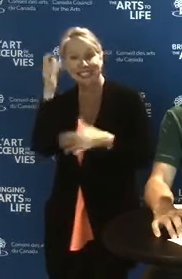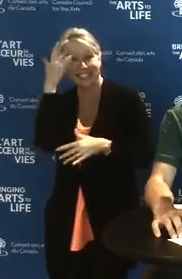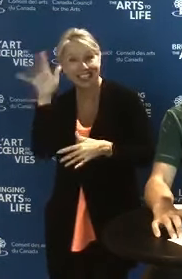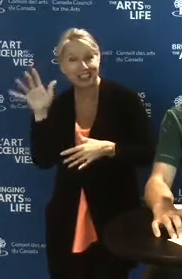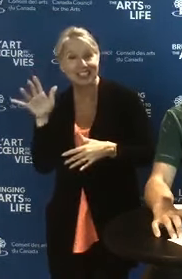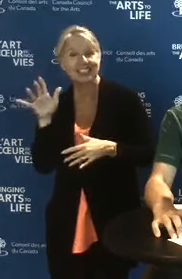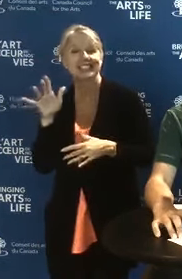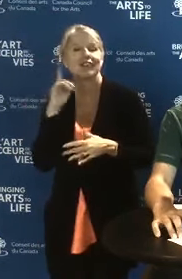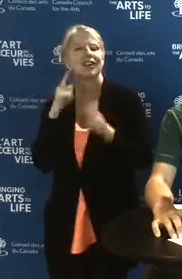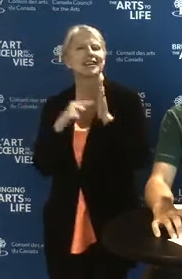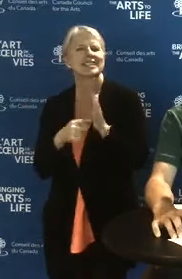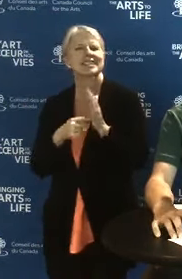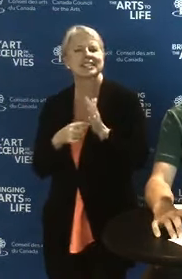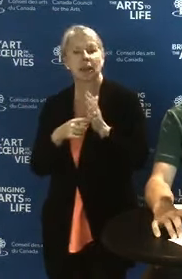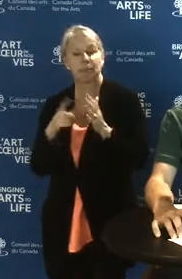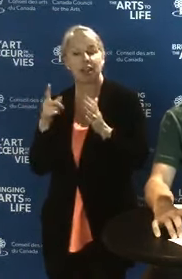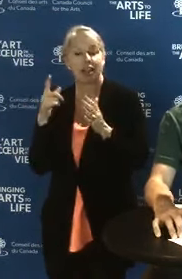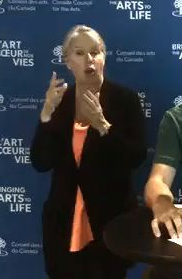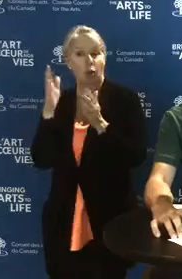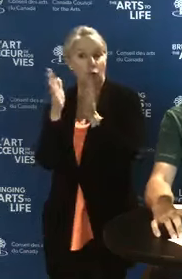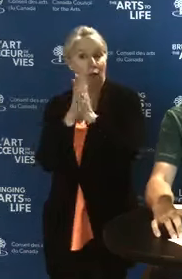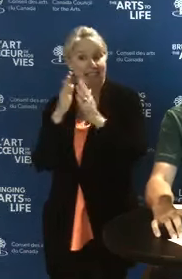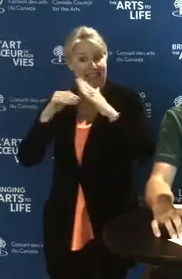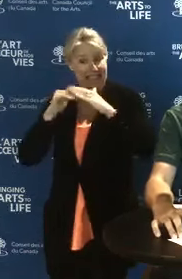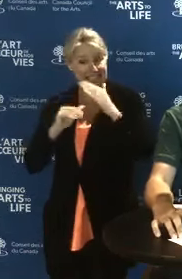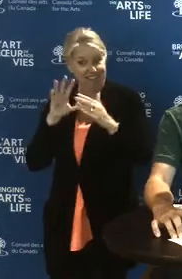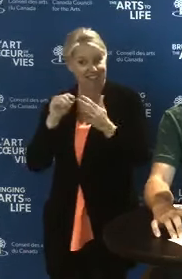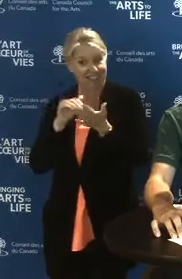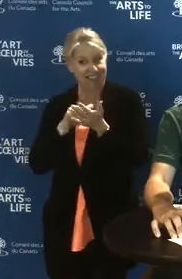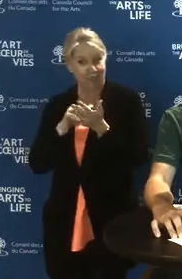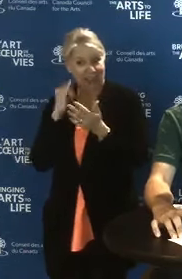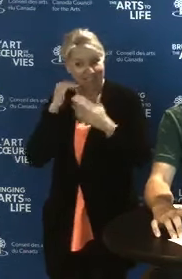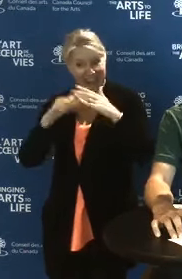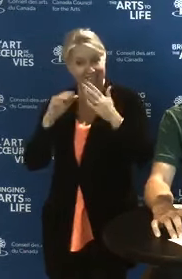of less than $50,000, you can apply any time this year when you're ready.